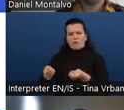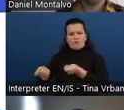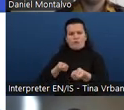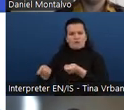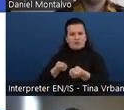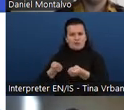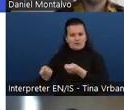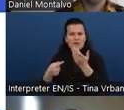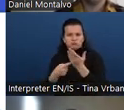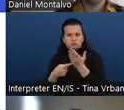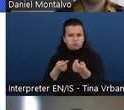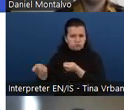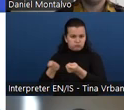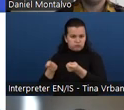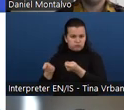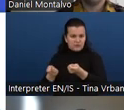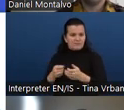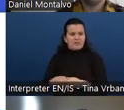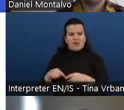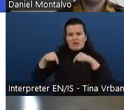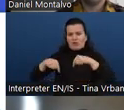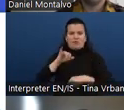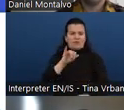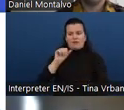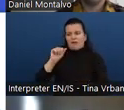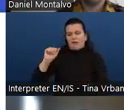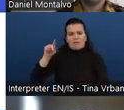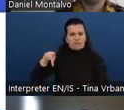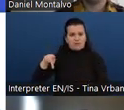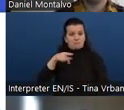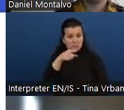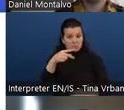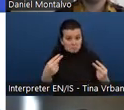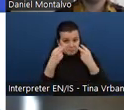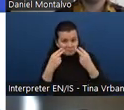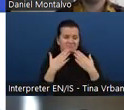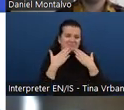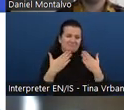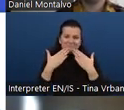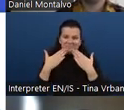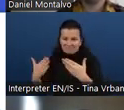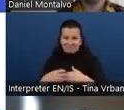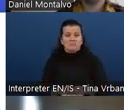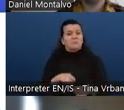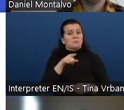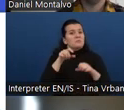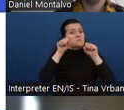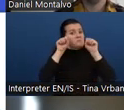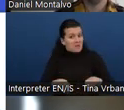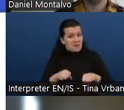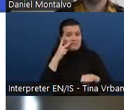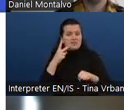Thank you for joining us for today's webinar, Build, Compare and Select Courses on Web Accessibility.